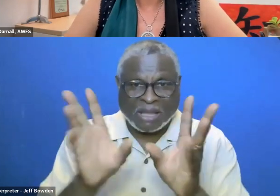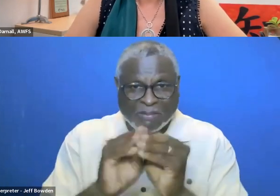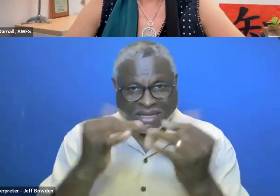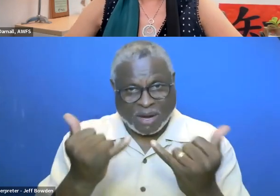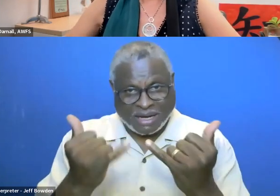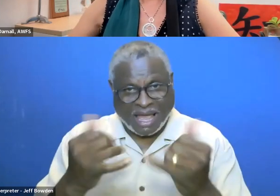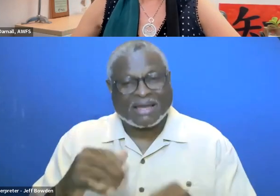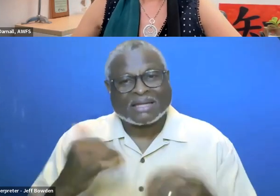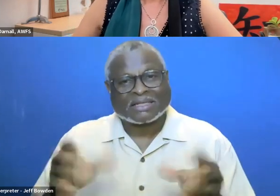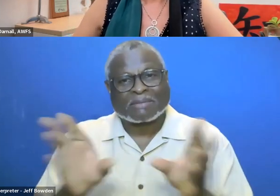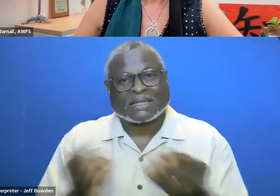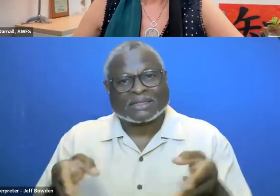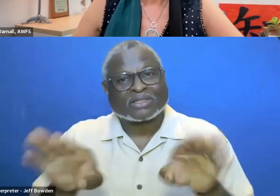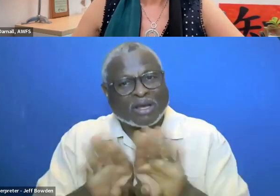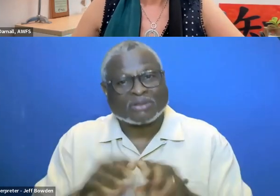Currently this meeting is adjourned. Thank you. : Recording stopped. 4:55 PM (ET)